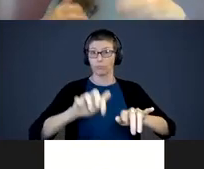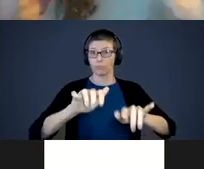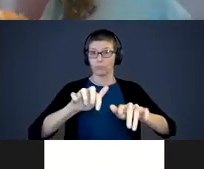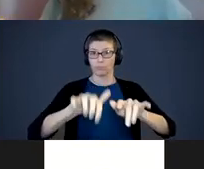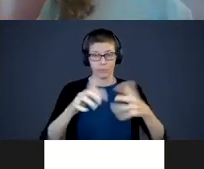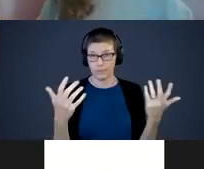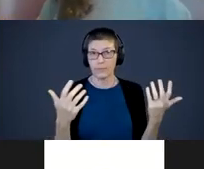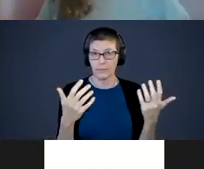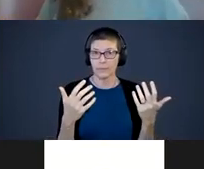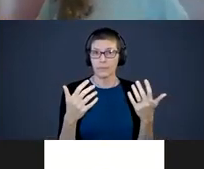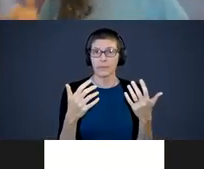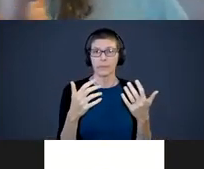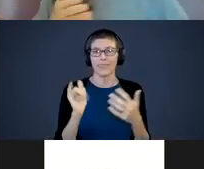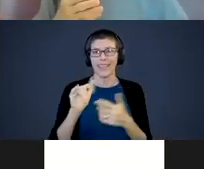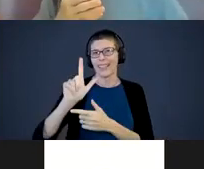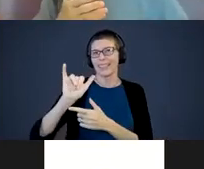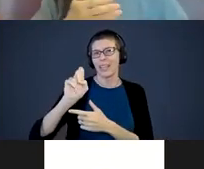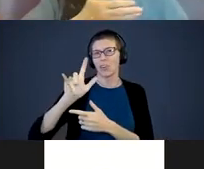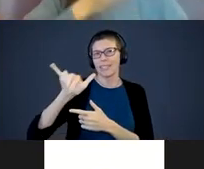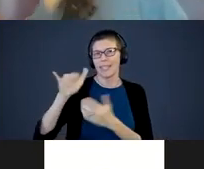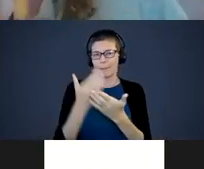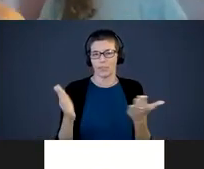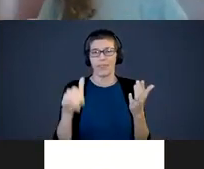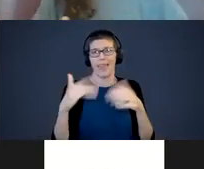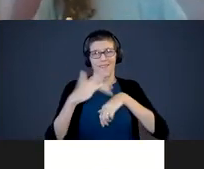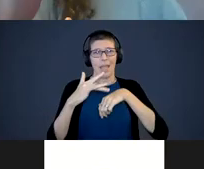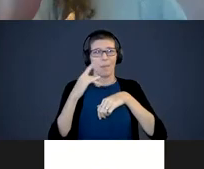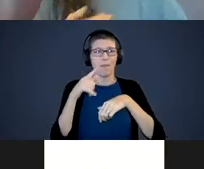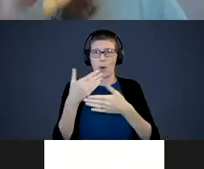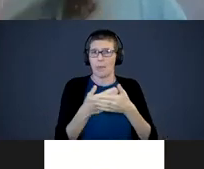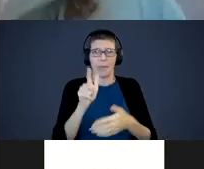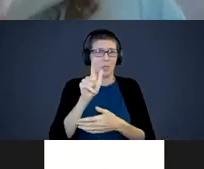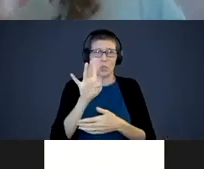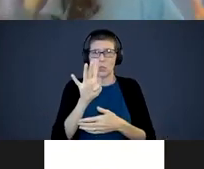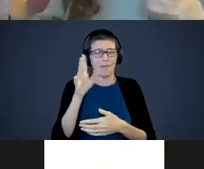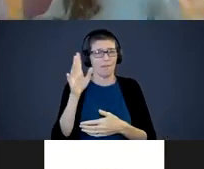Those are literacy materials that can be available for your baby 24/7. We want to have